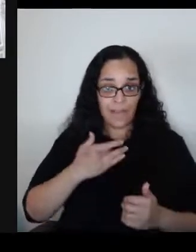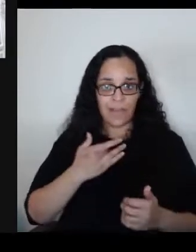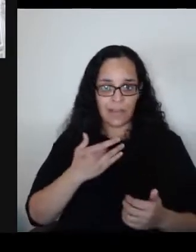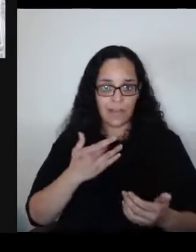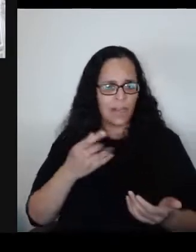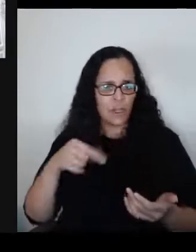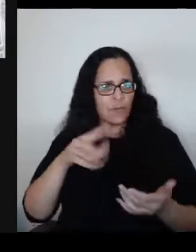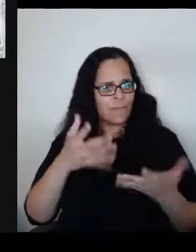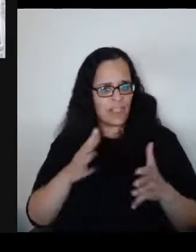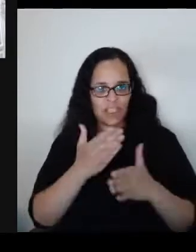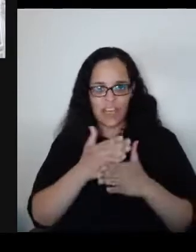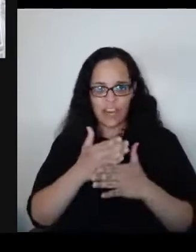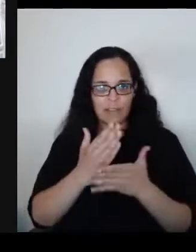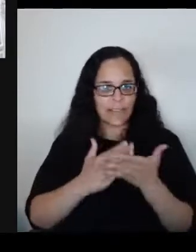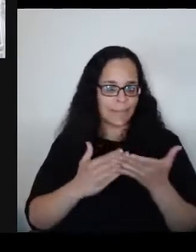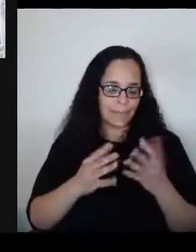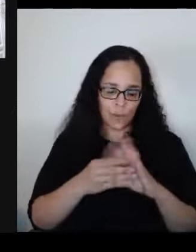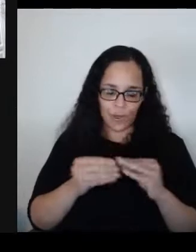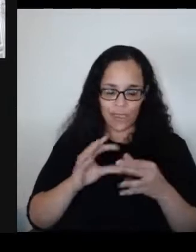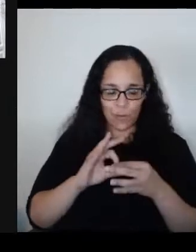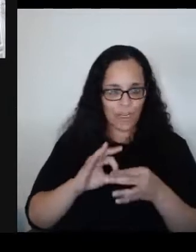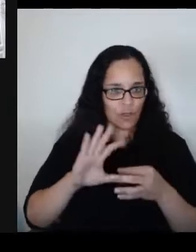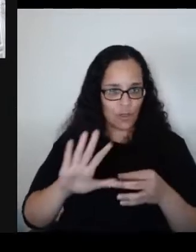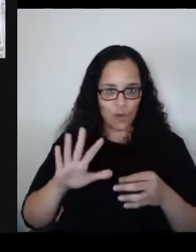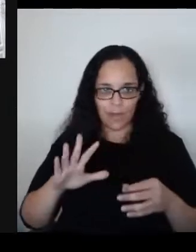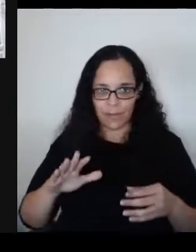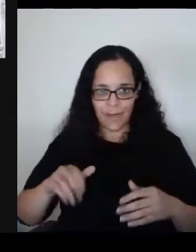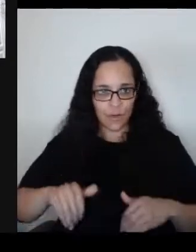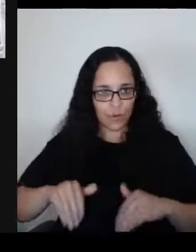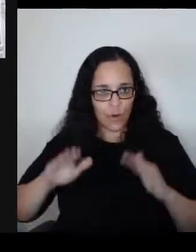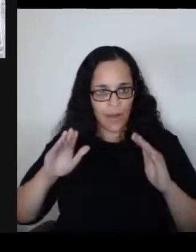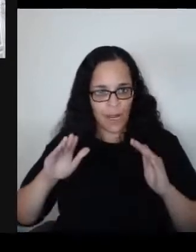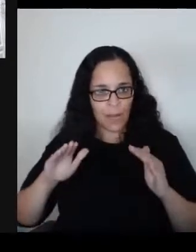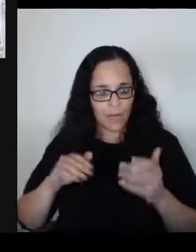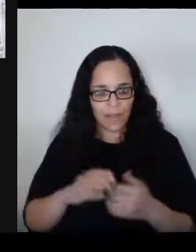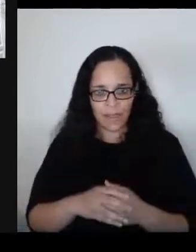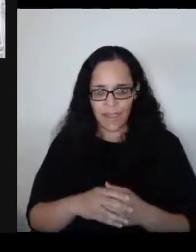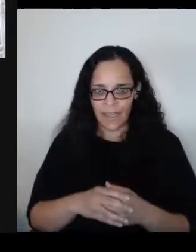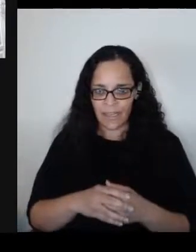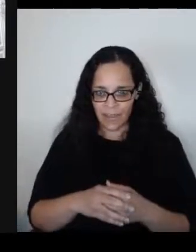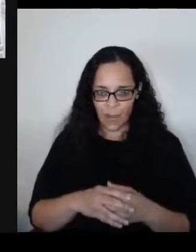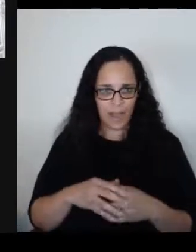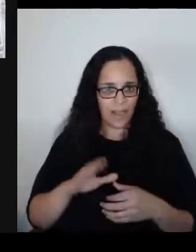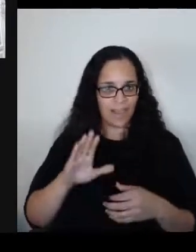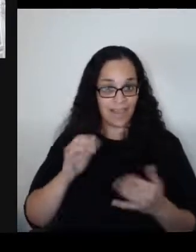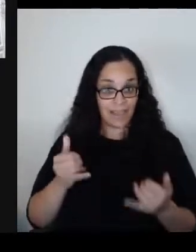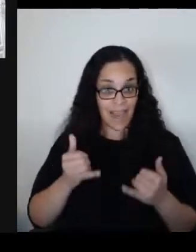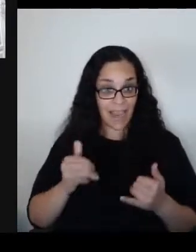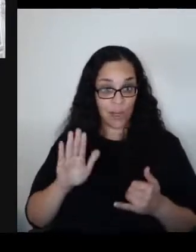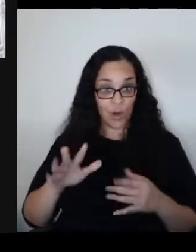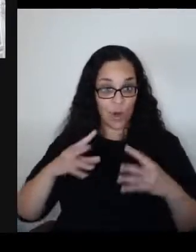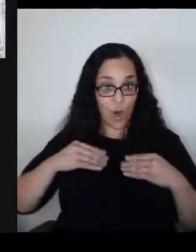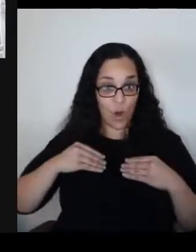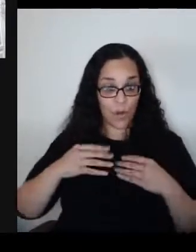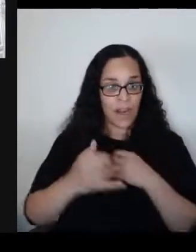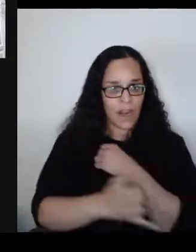about your own childhoods, to see your own country doing that. Again I'm not, I don't want to make comparisons